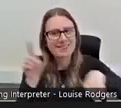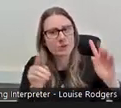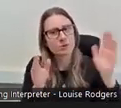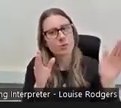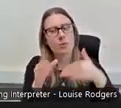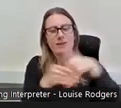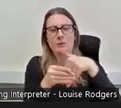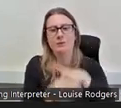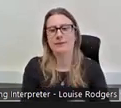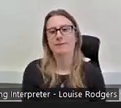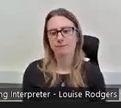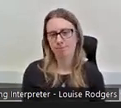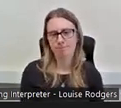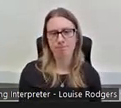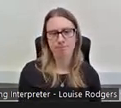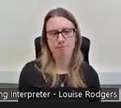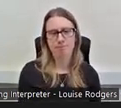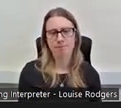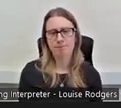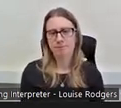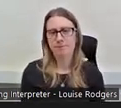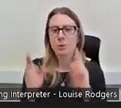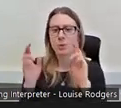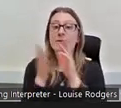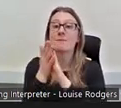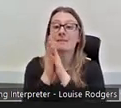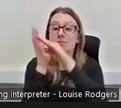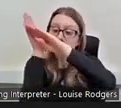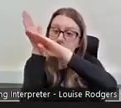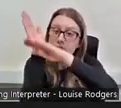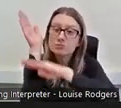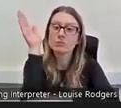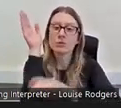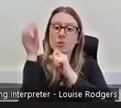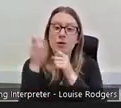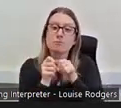and hopefully that should filter down to the projects as well. It would also